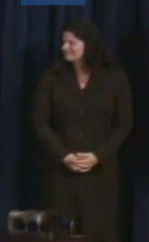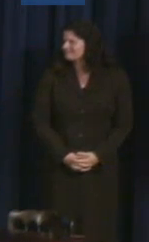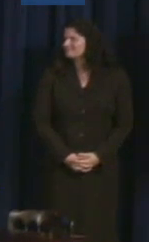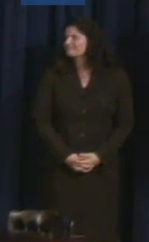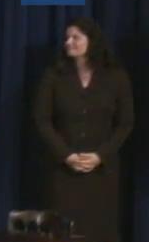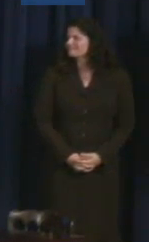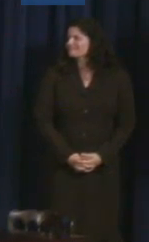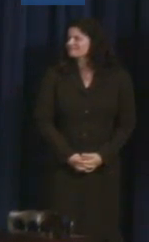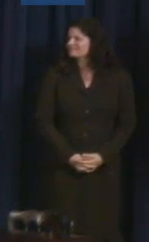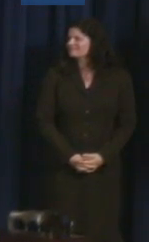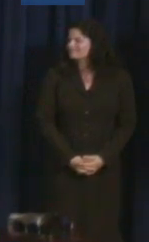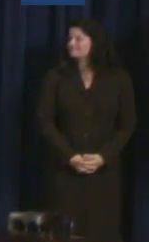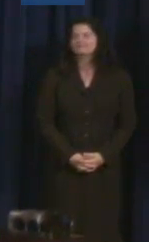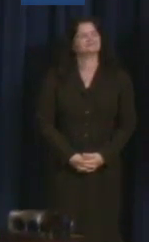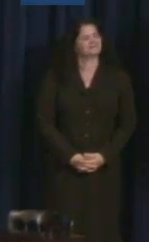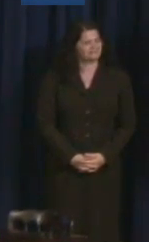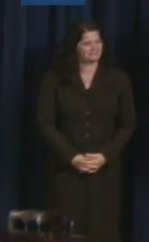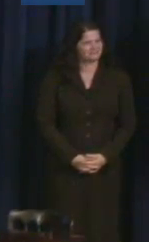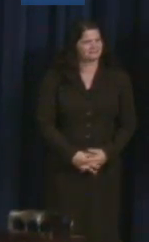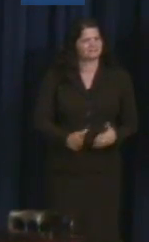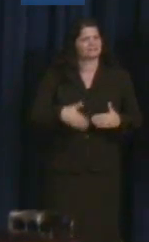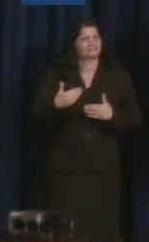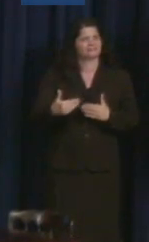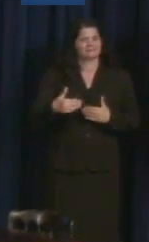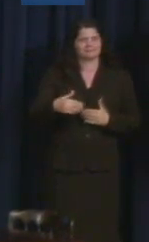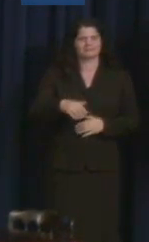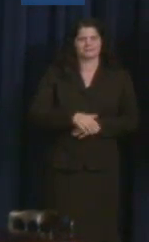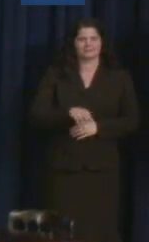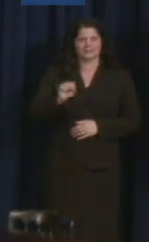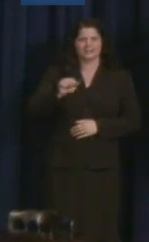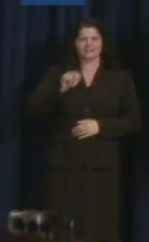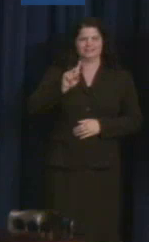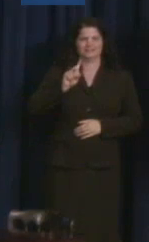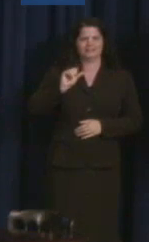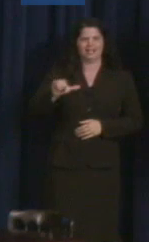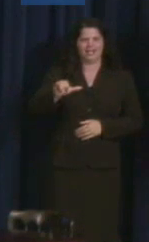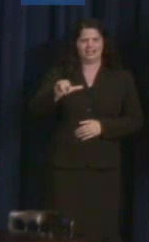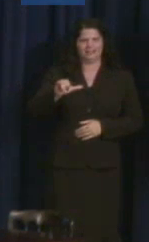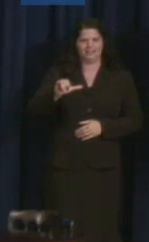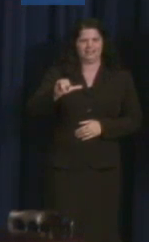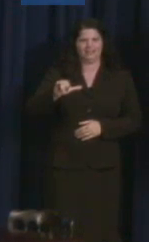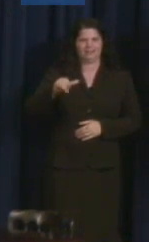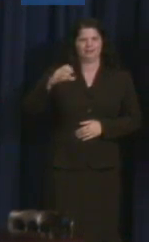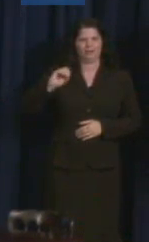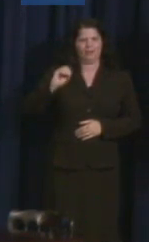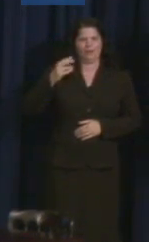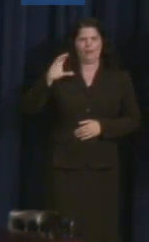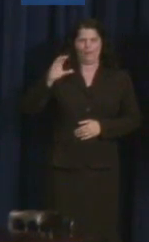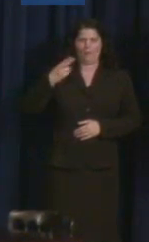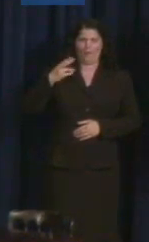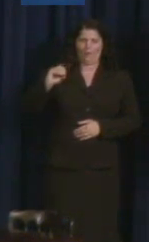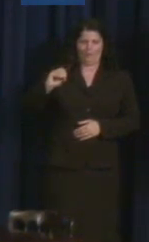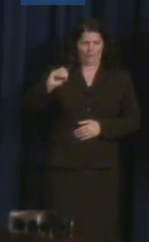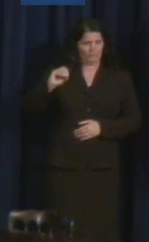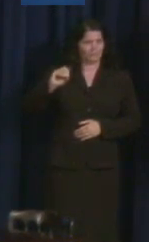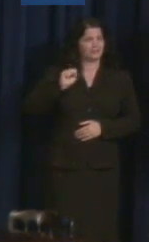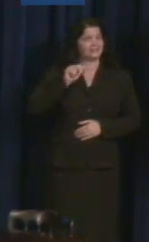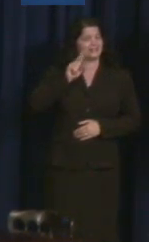Next, Sandy Ho. Sandy is a disability youth advocate and she's been key